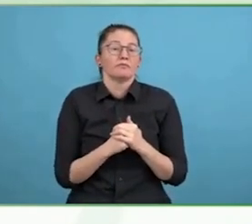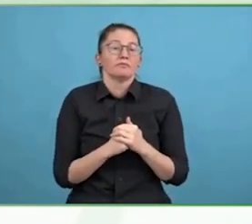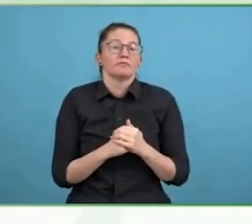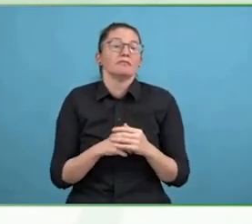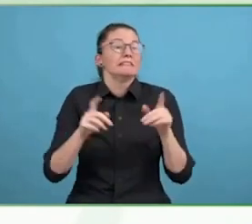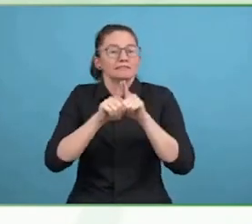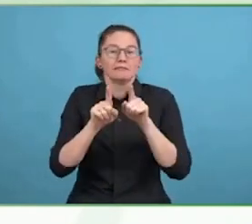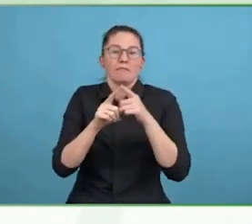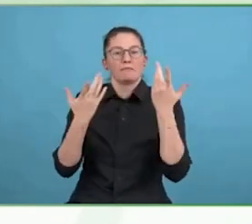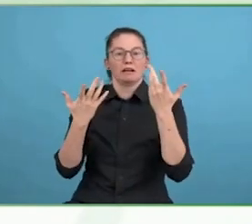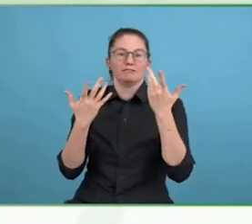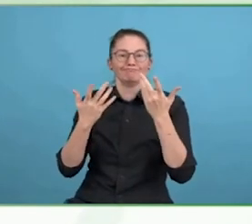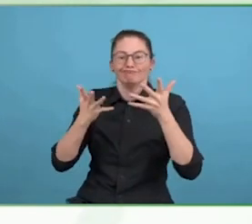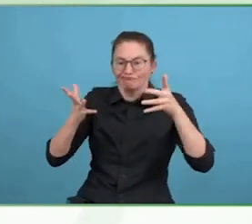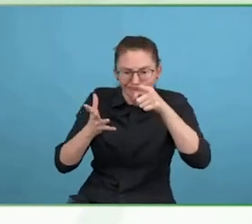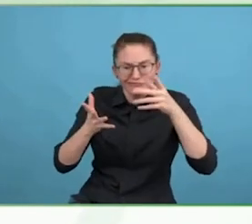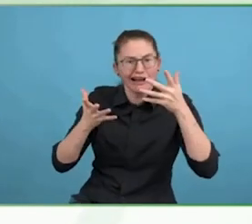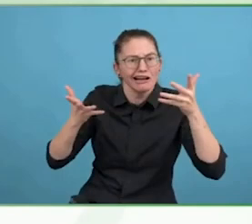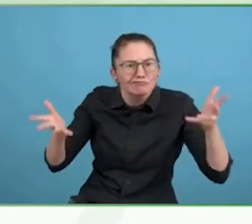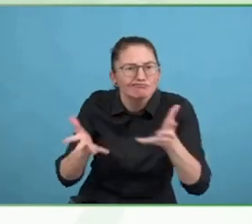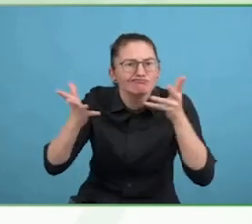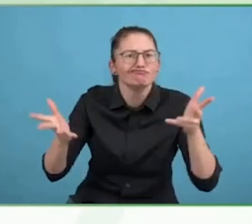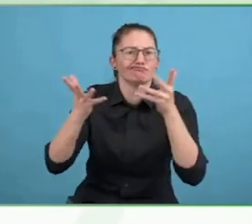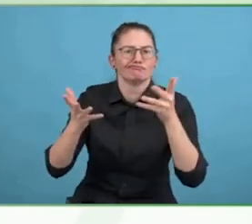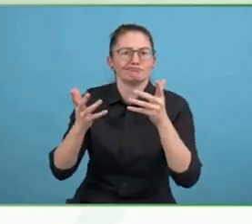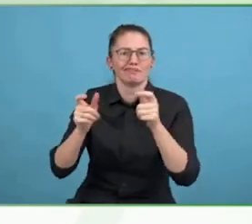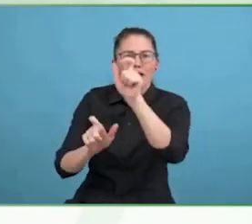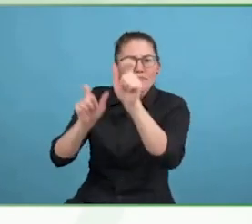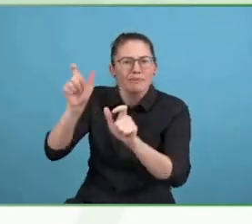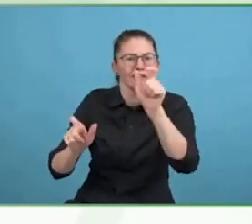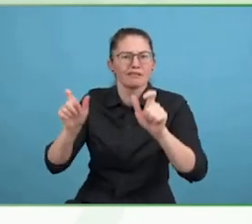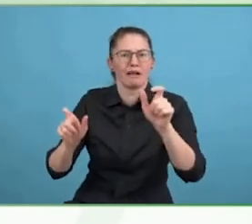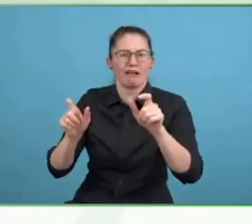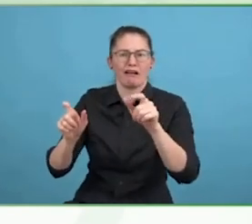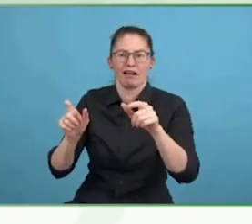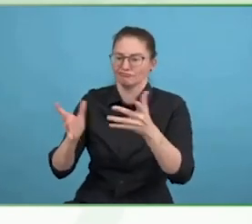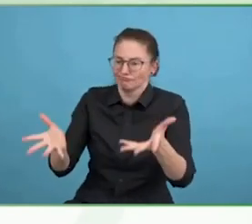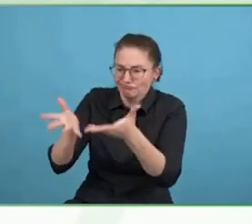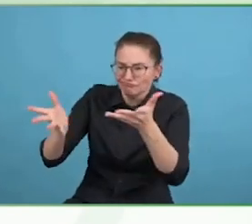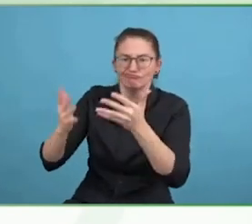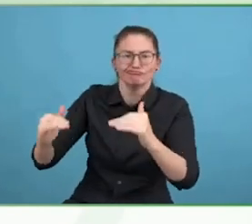Andria, you are a voice within Sanofi and you have raised your